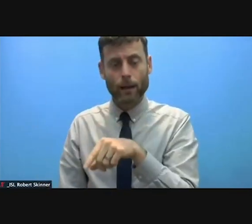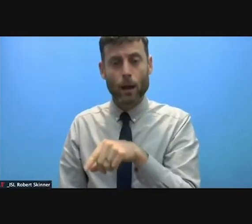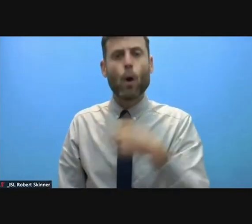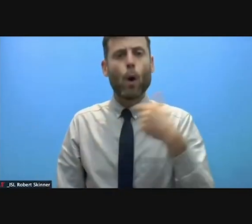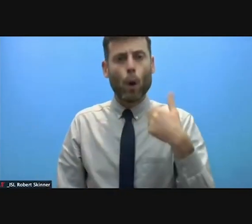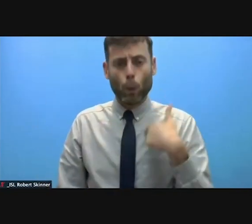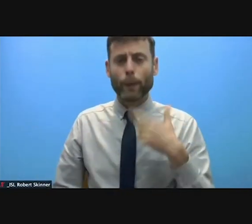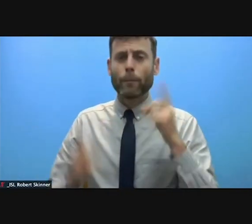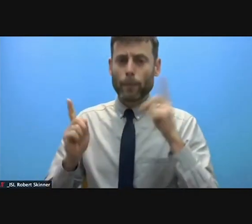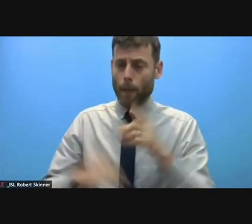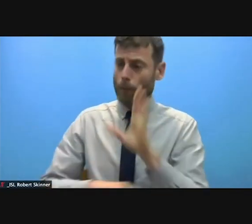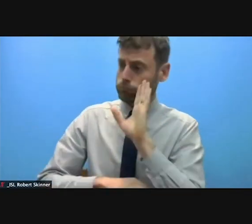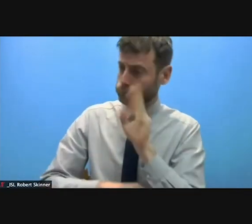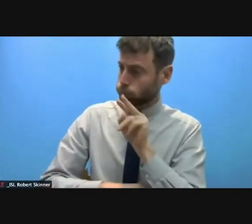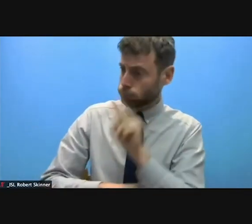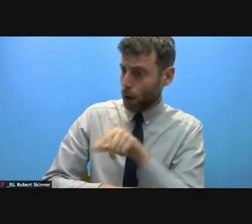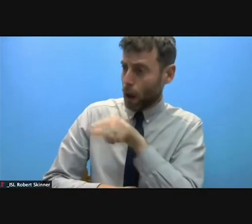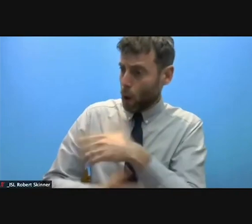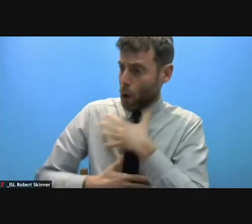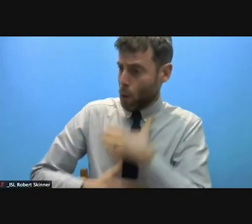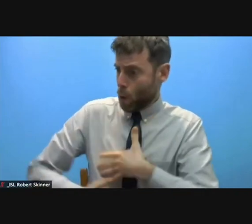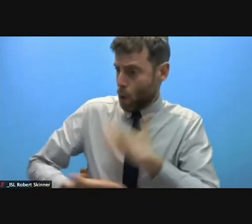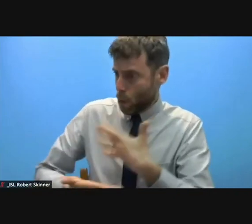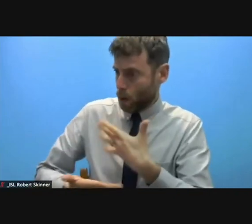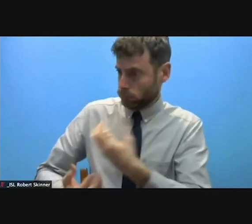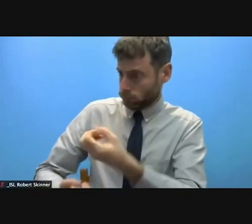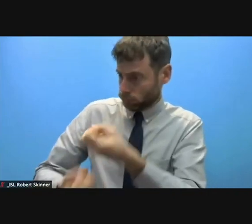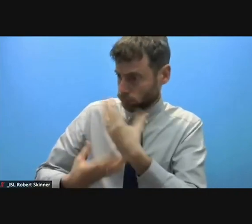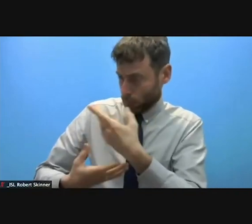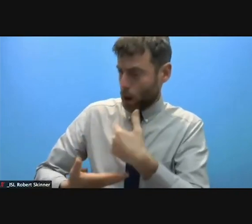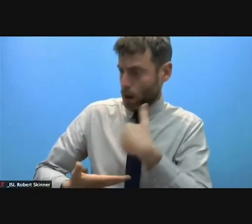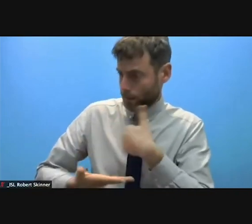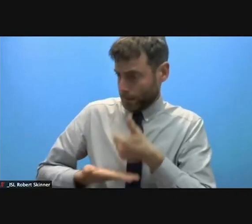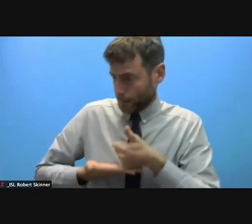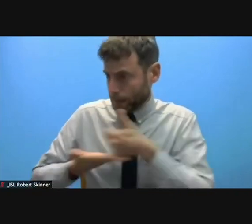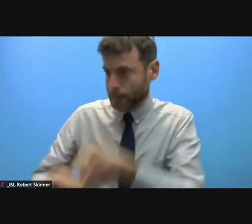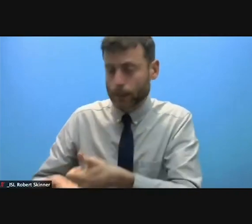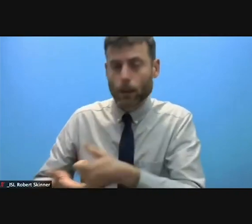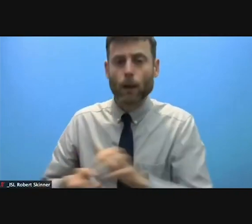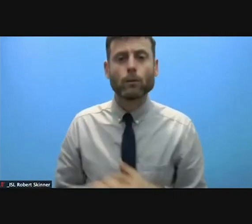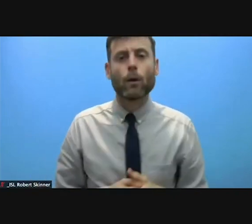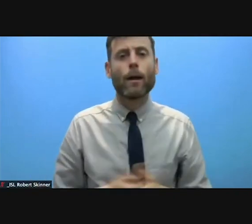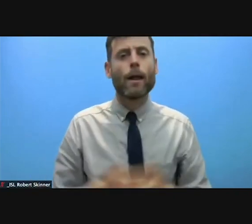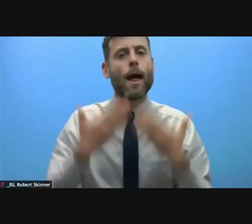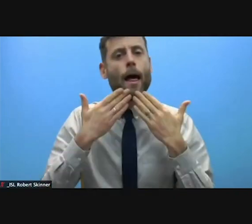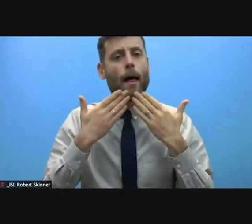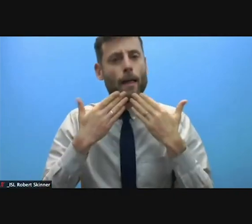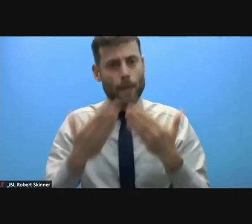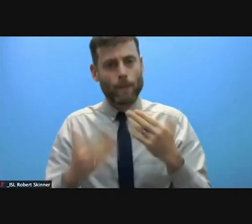So thanks a lot everybody. It's been a great honor for NRC and the protection trust